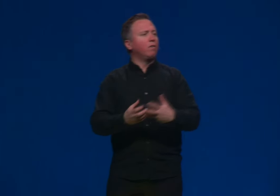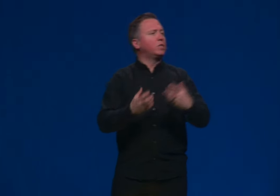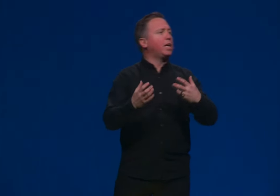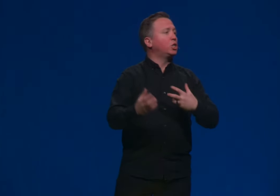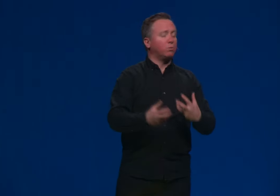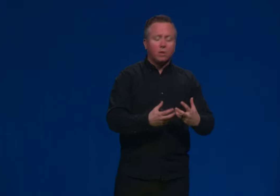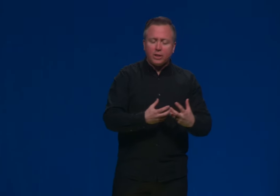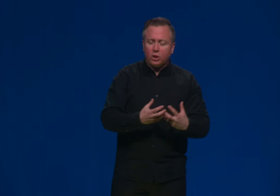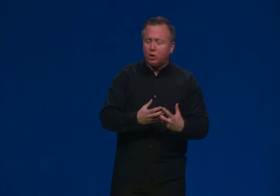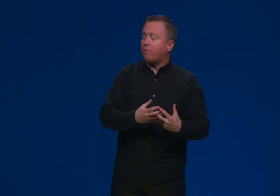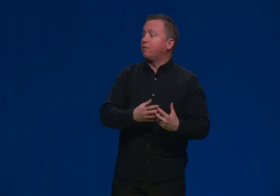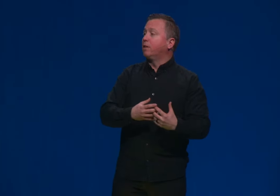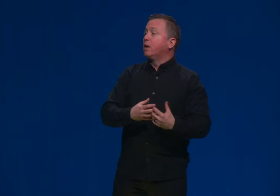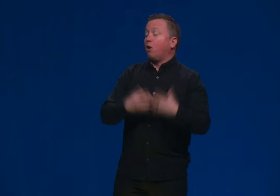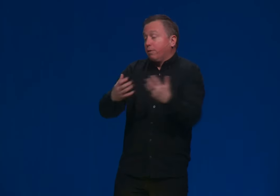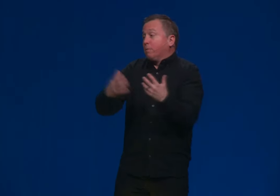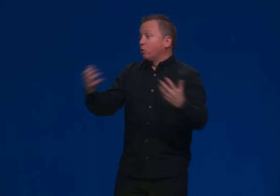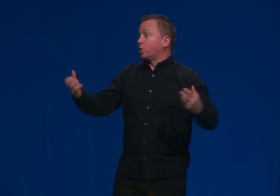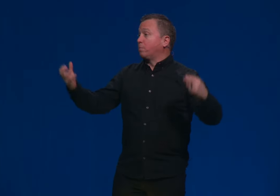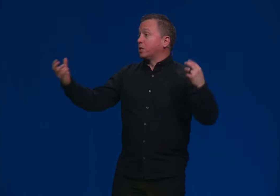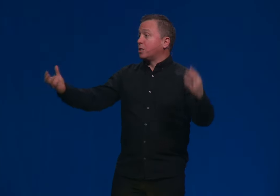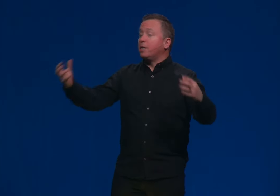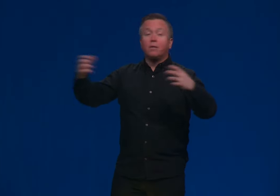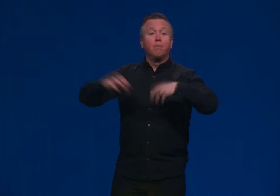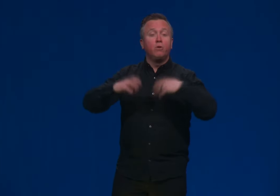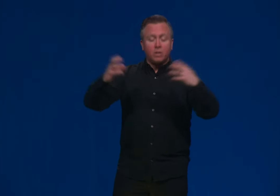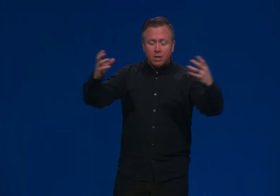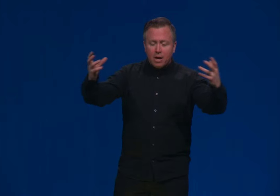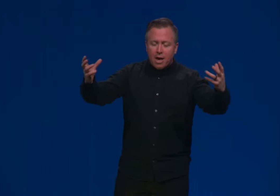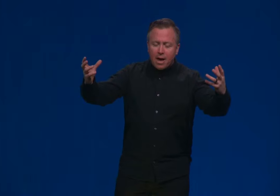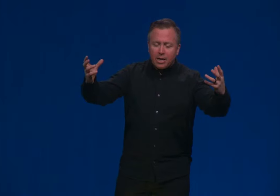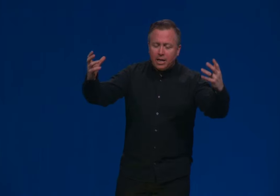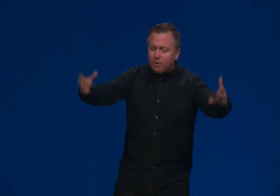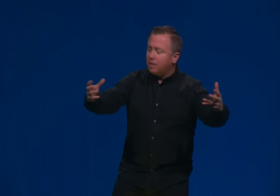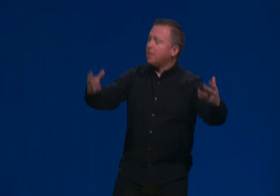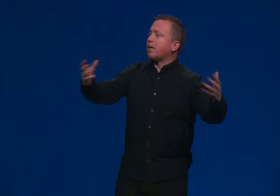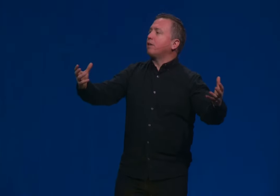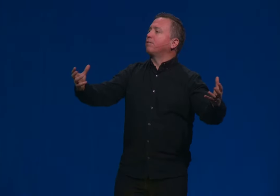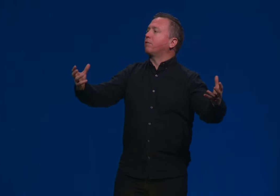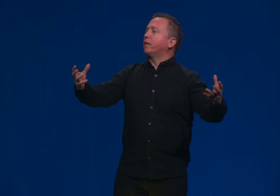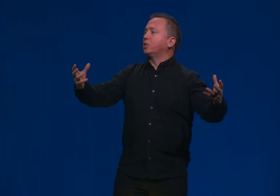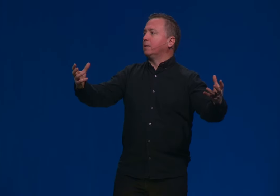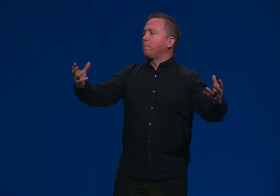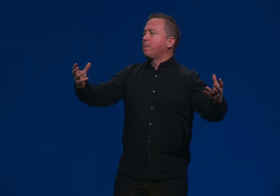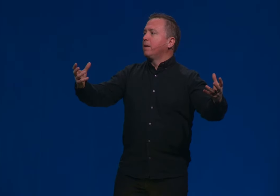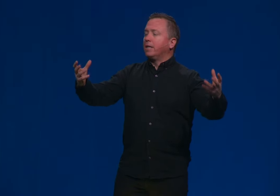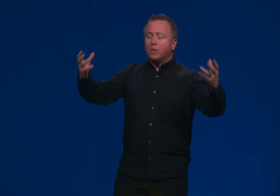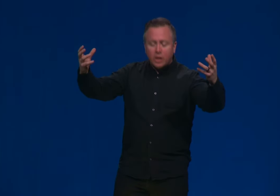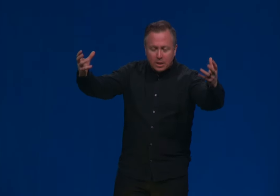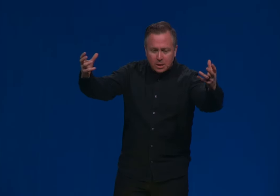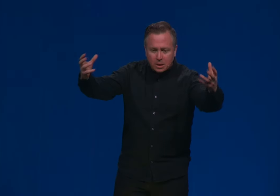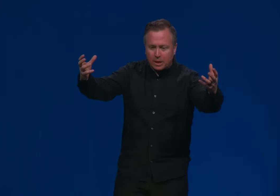And all these ancient religions, often all of them worship the sun and the moon. And and here in the account of creation, in the Genesis